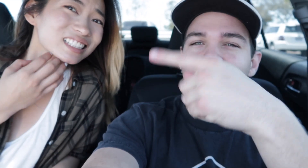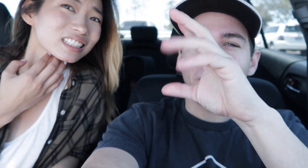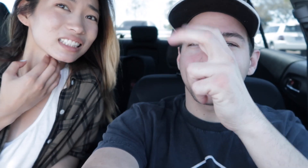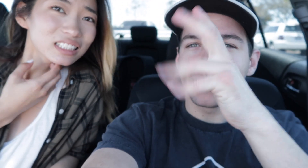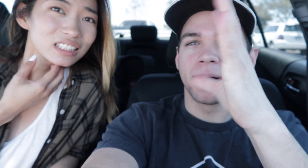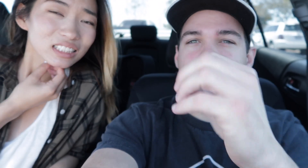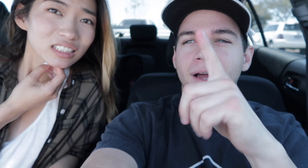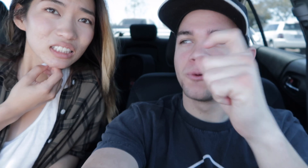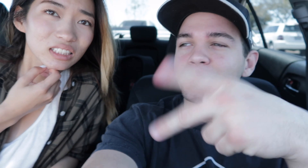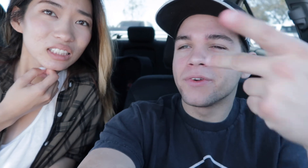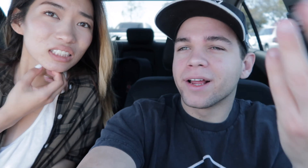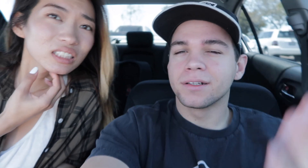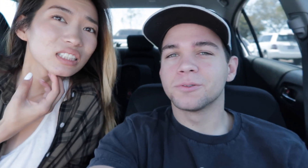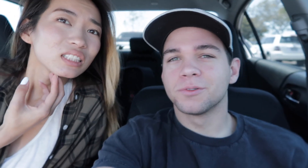No body cares about your bug bite! Who cares!